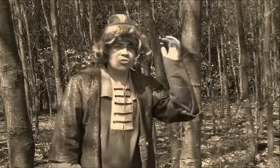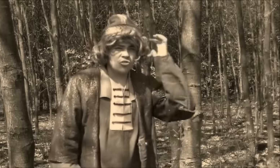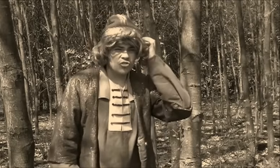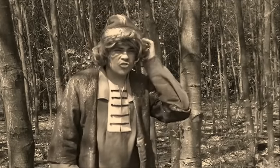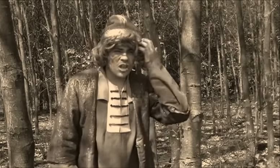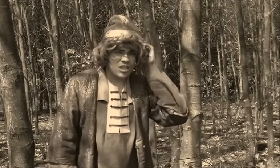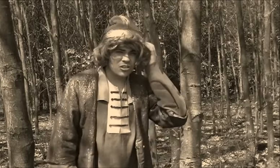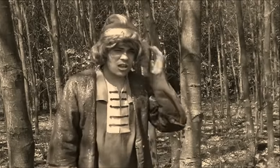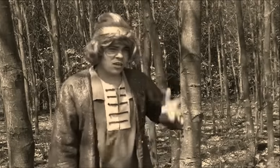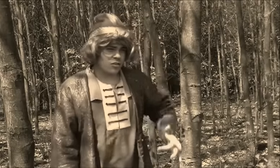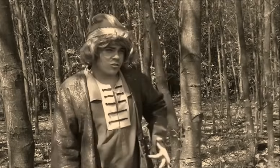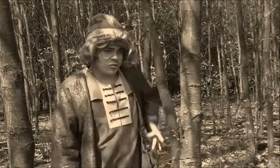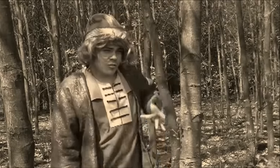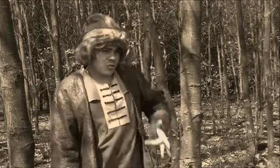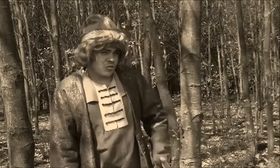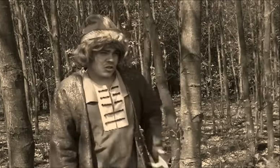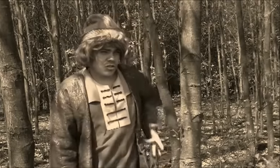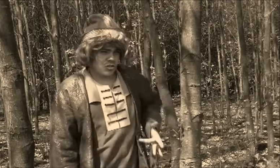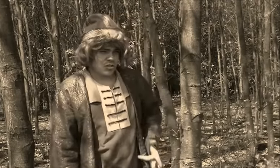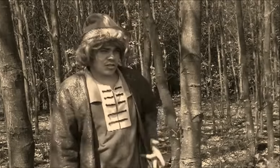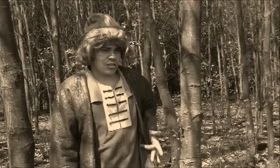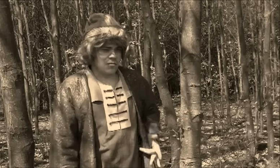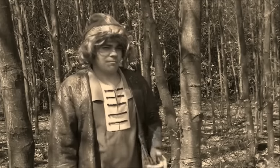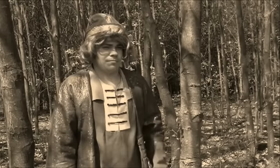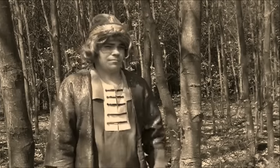the Czech Princess,